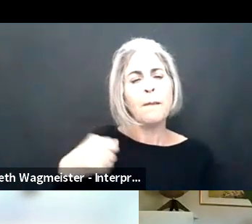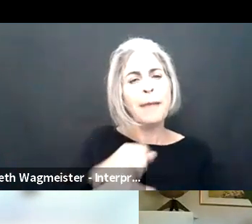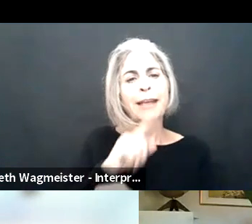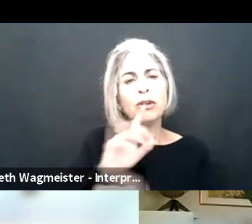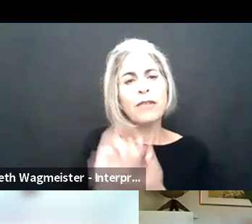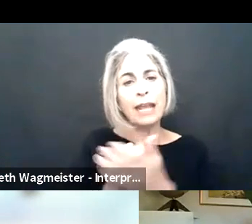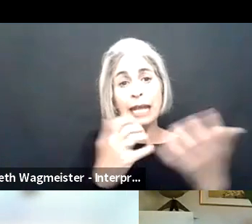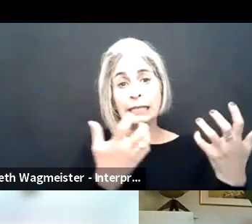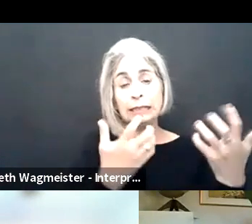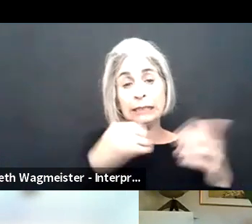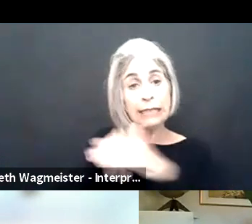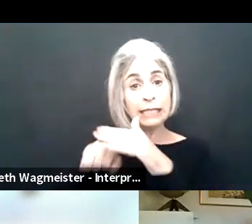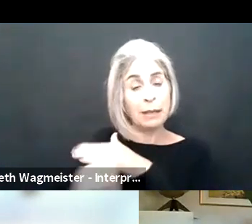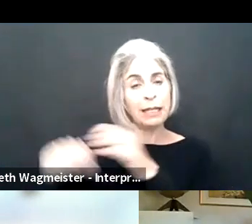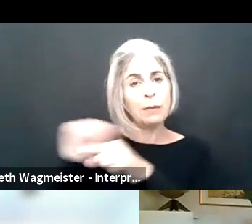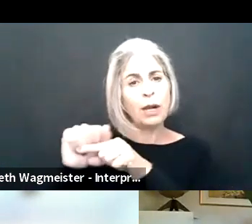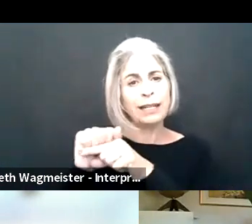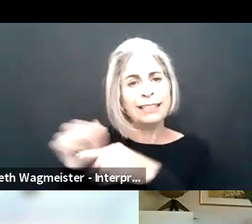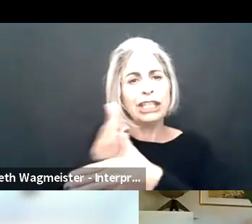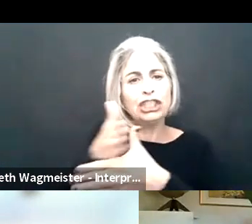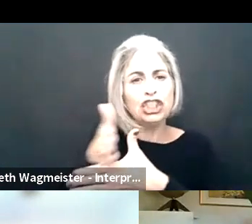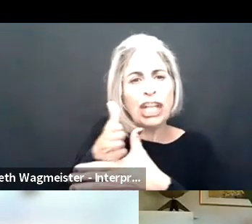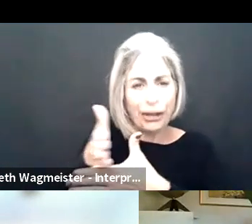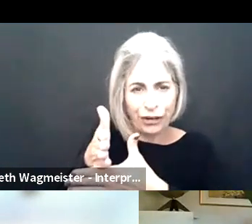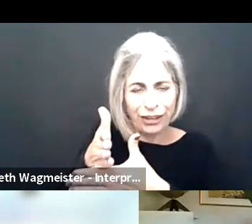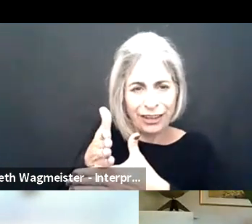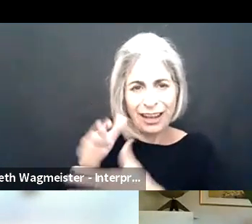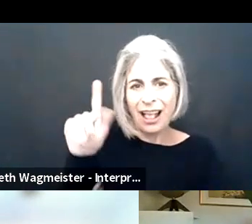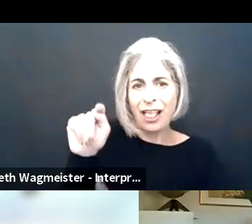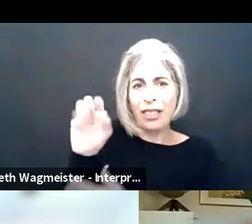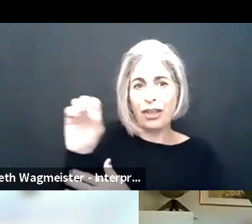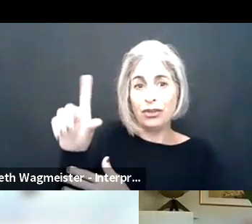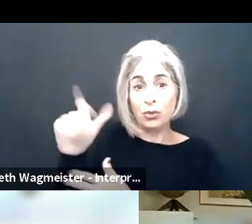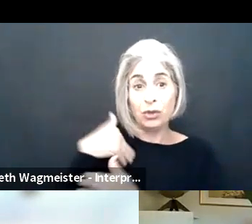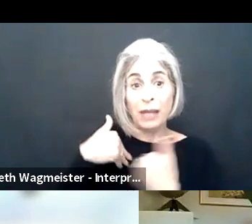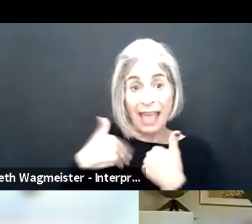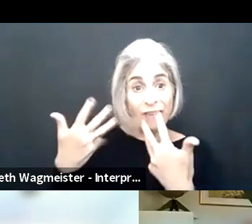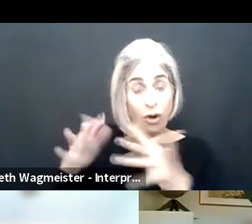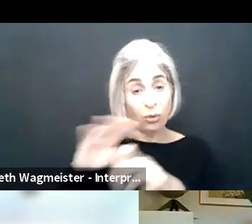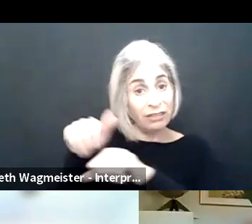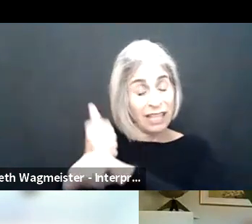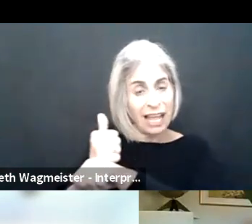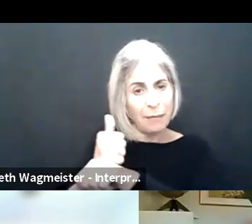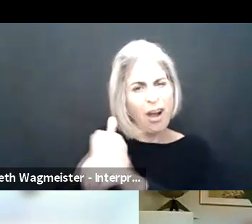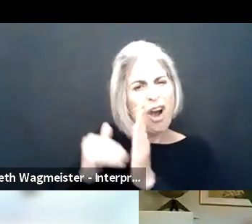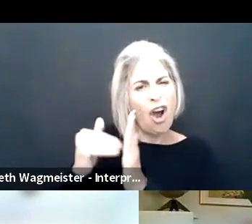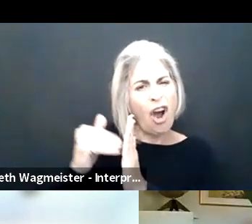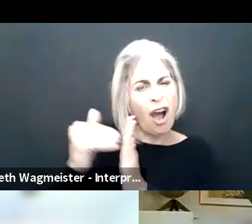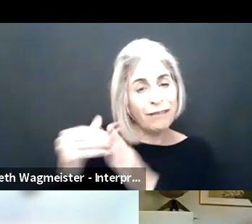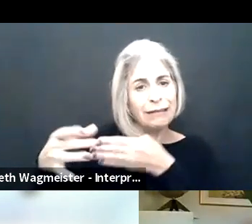what we've seen at PEAT is a real need to make sure that telework and accessibility practices continue to be shared.